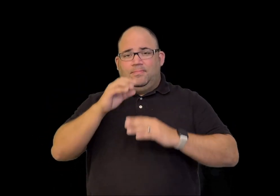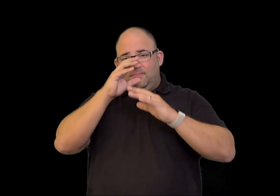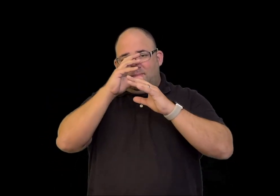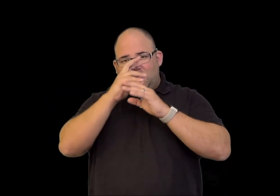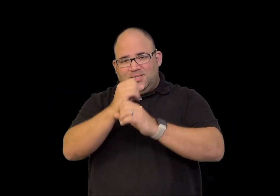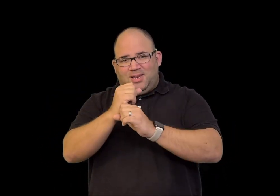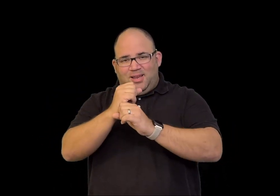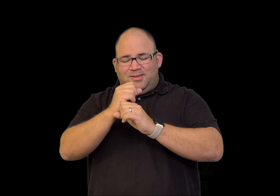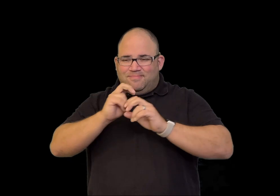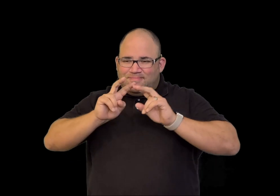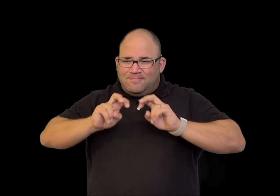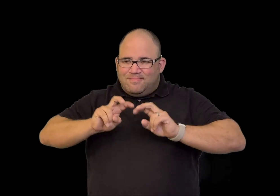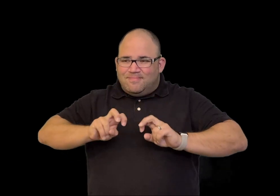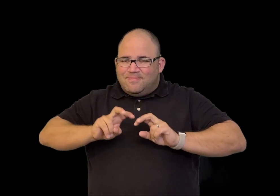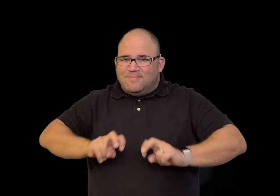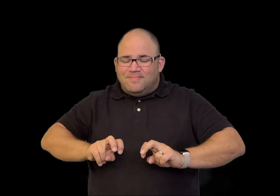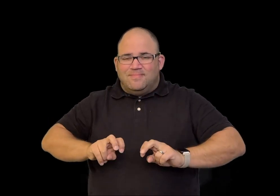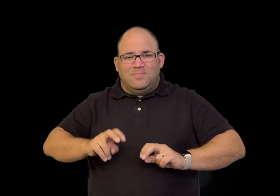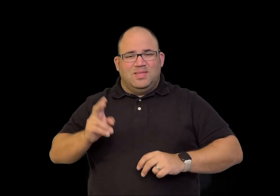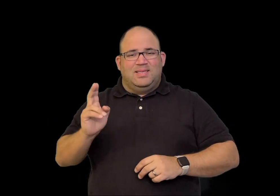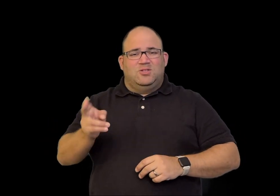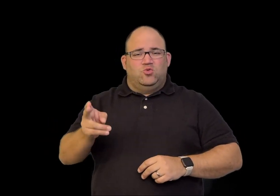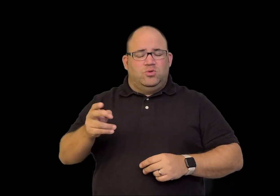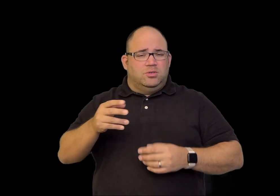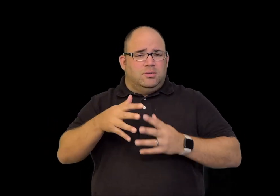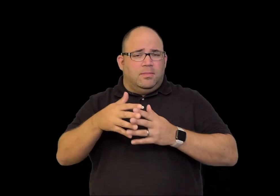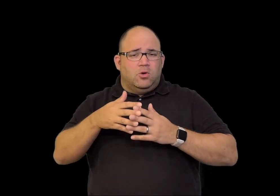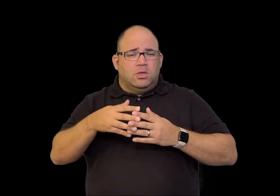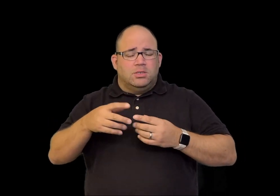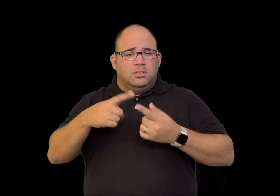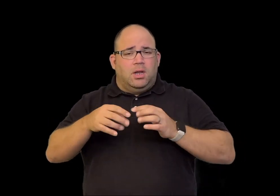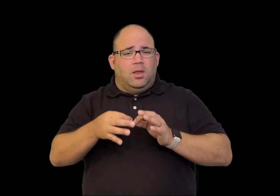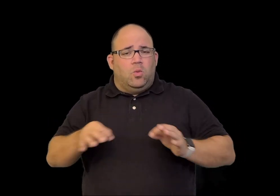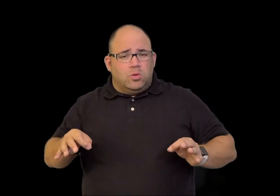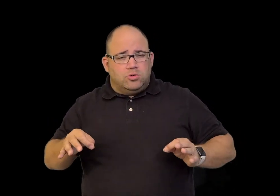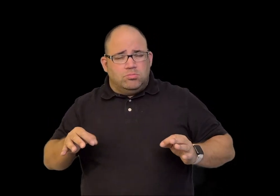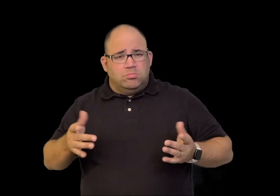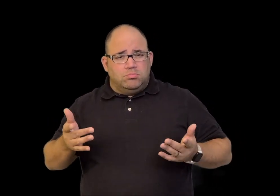I hope you enjoyed this fascinating look at the history of